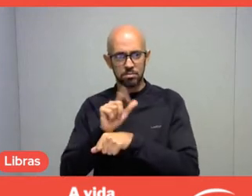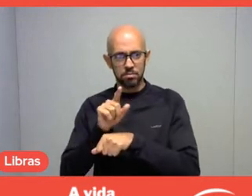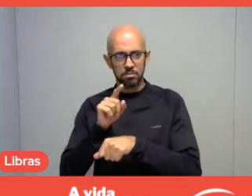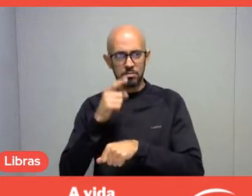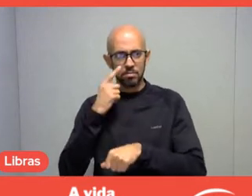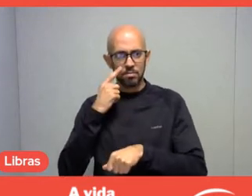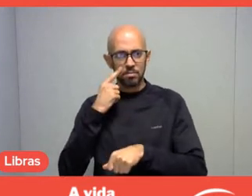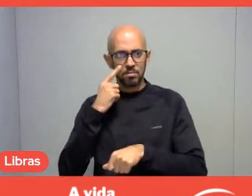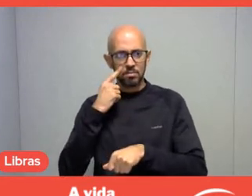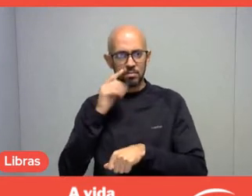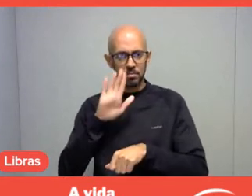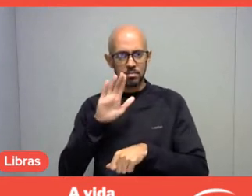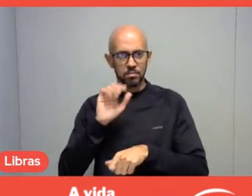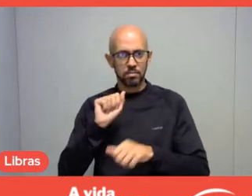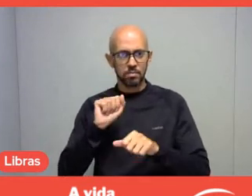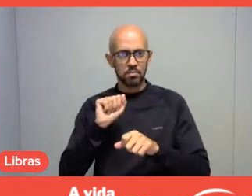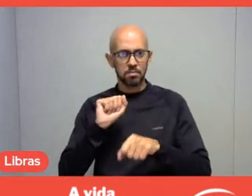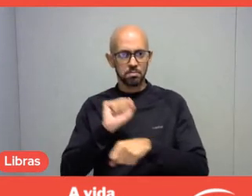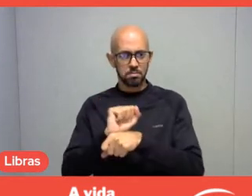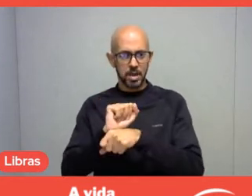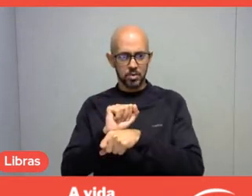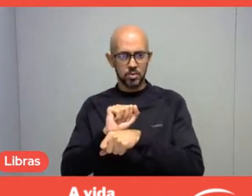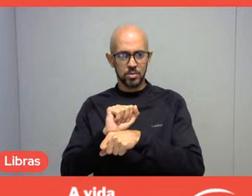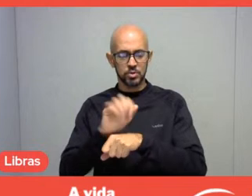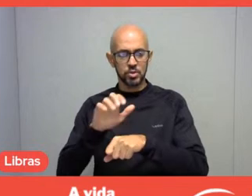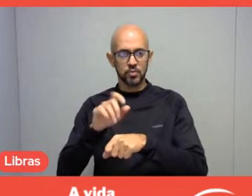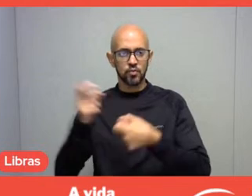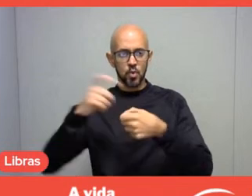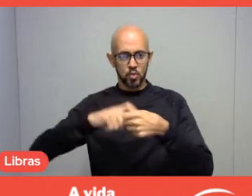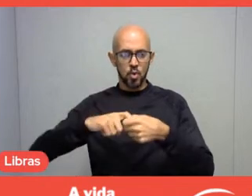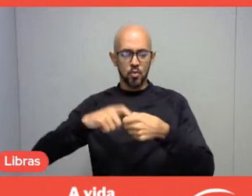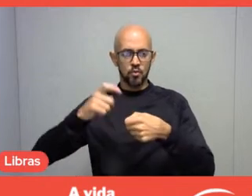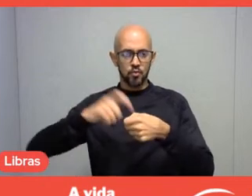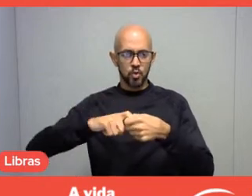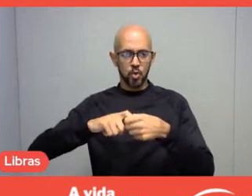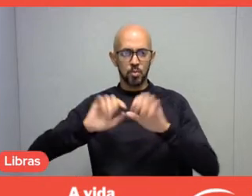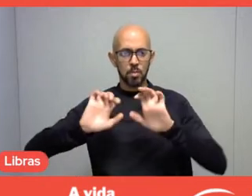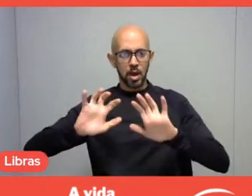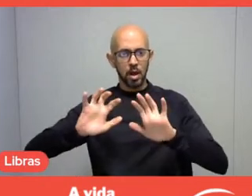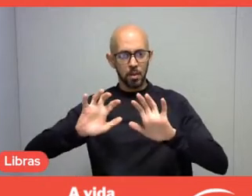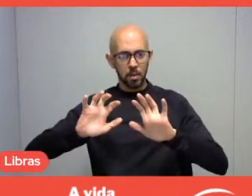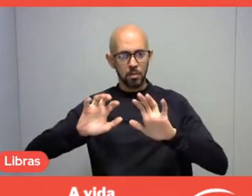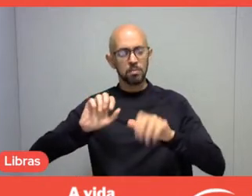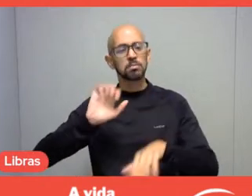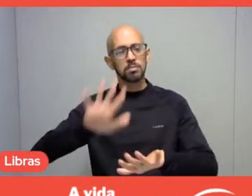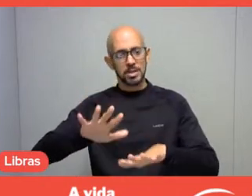It froze. It was frozen, wasn't it? Yes, but you're back online again. Just resuming.